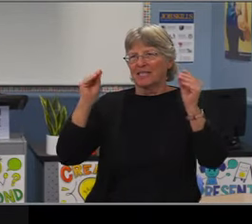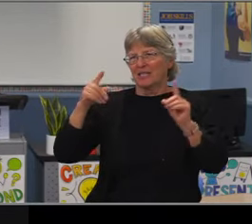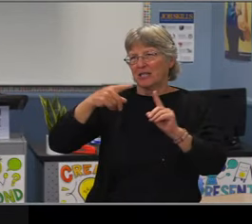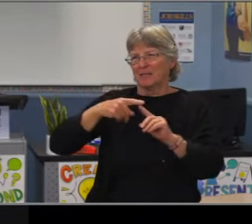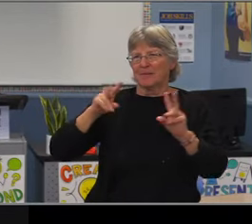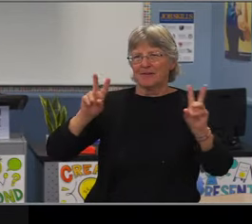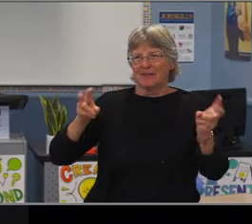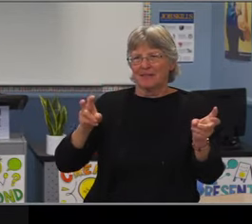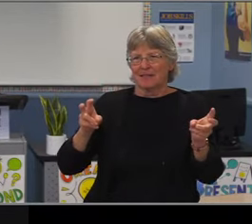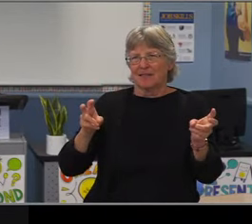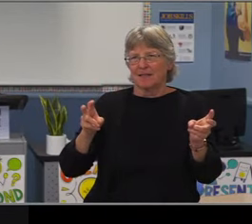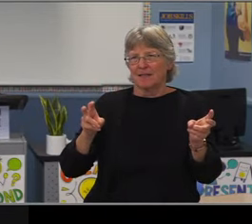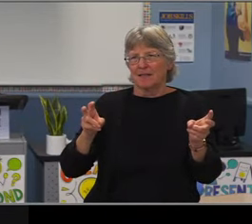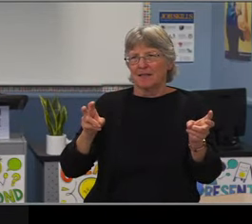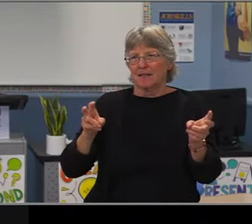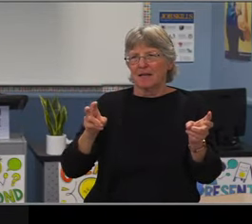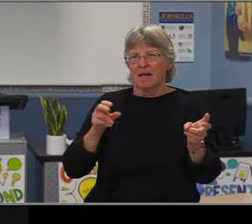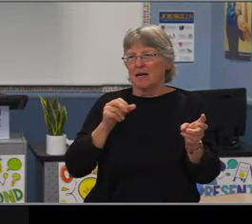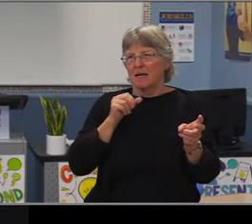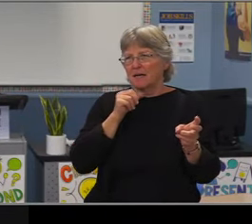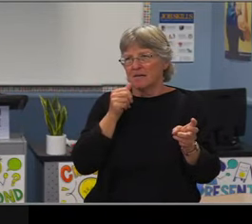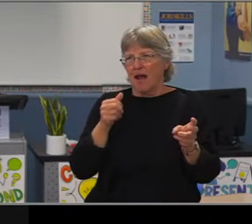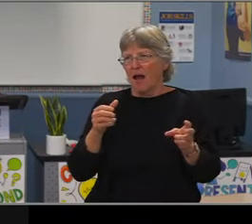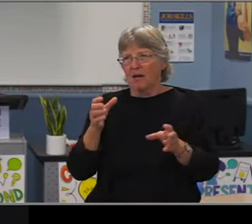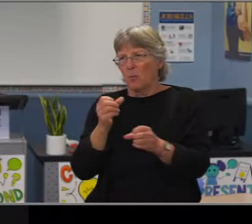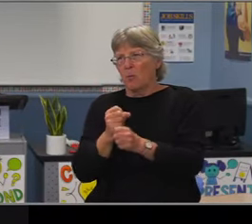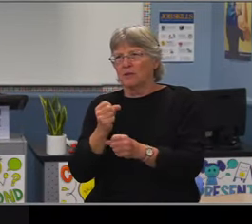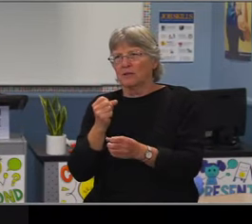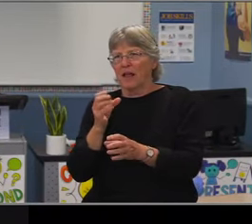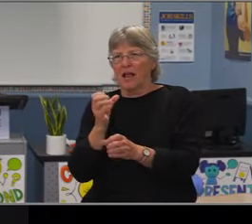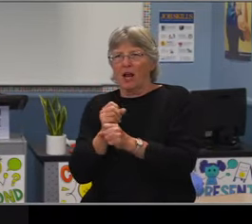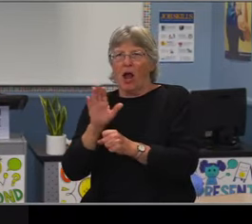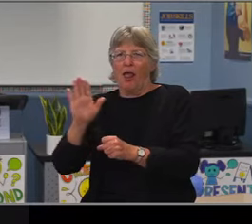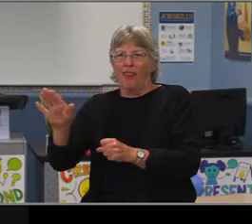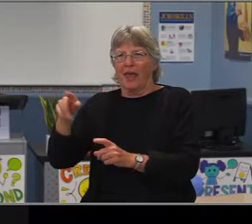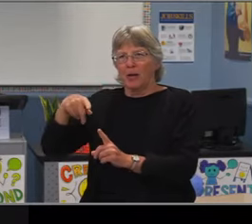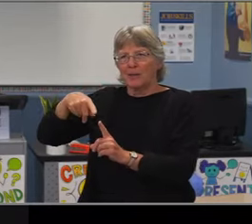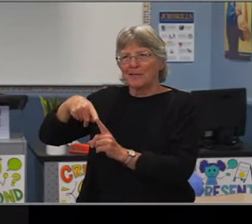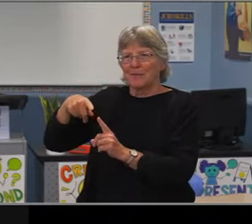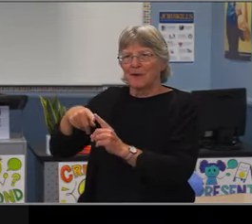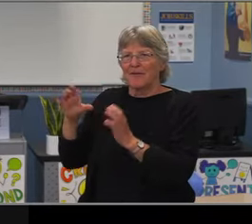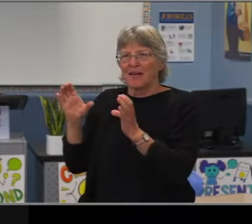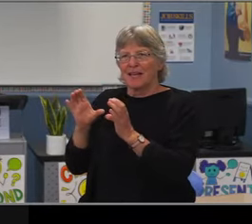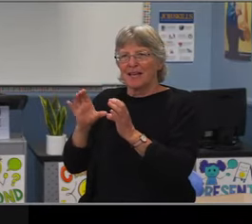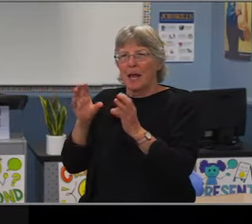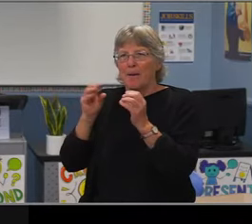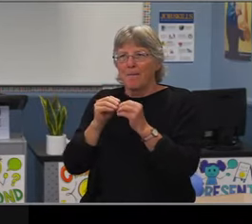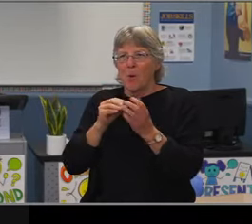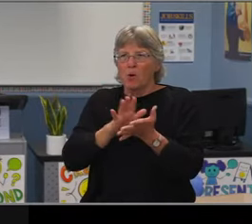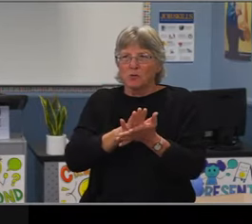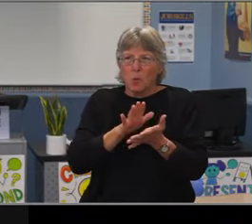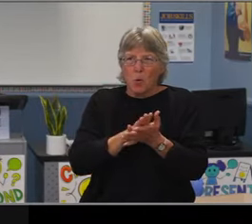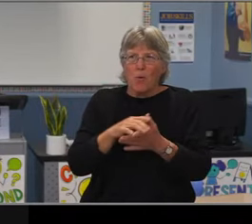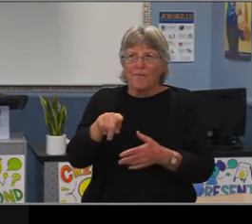So thank you for stepping up and serving this as a wonderful committee. Did you wanna add something?